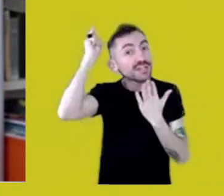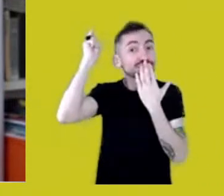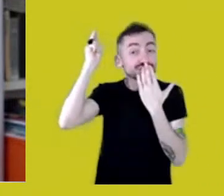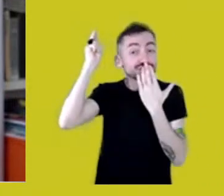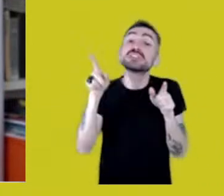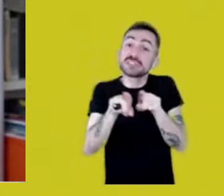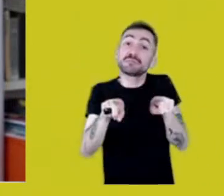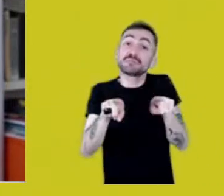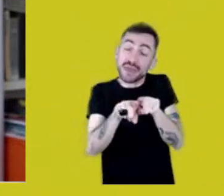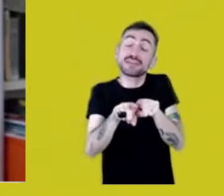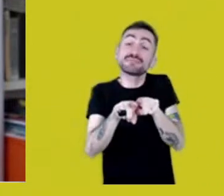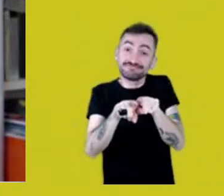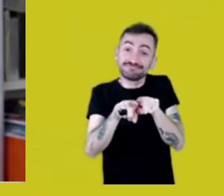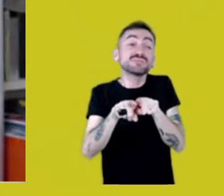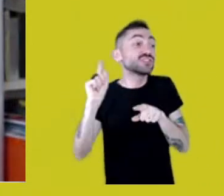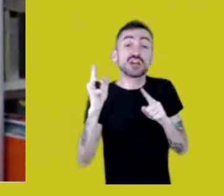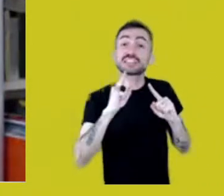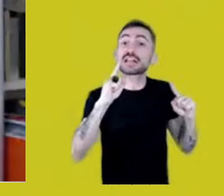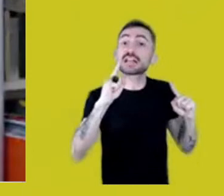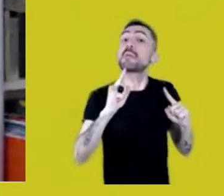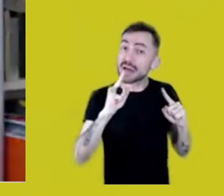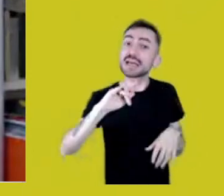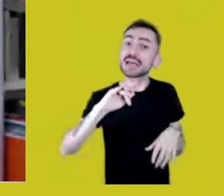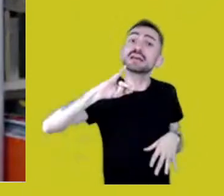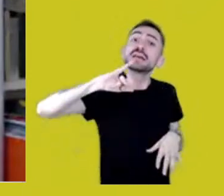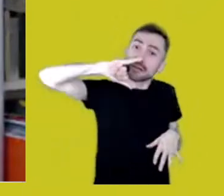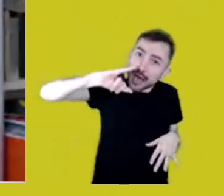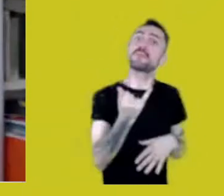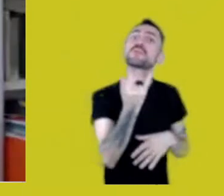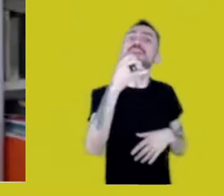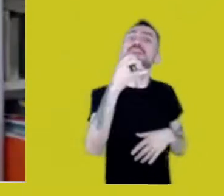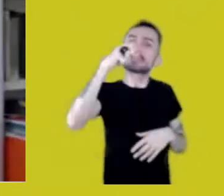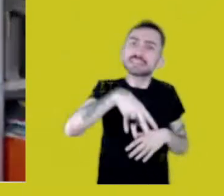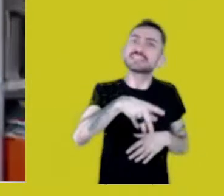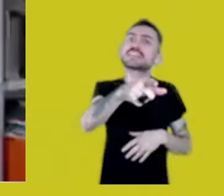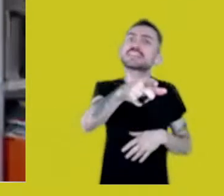It’s a weapon for protection, it’s a way to build thought.